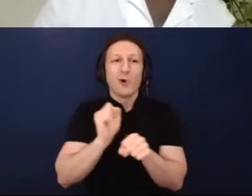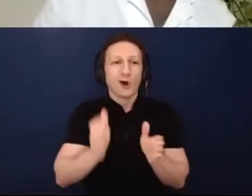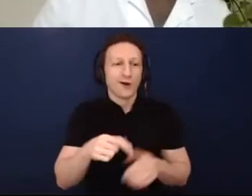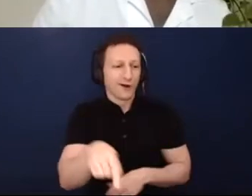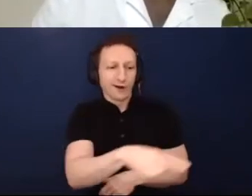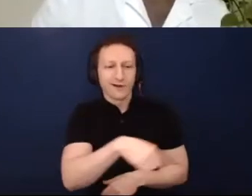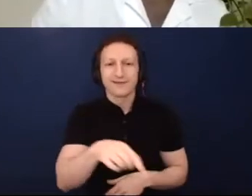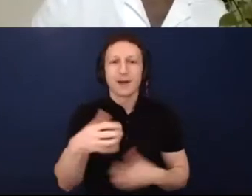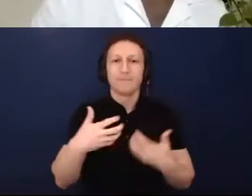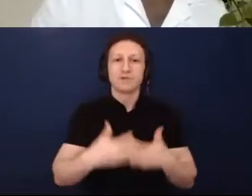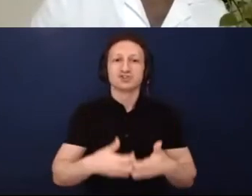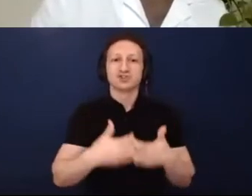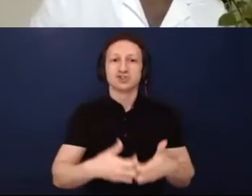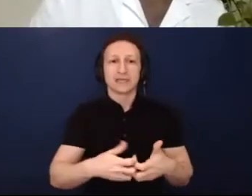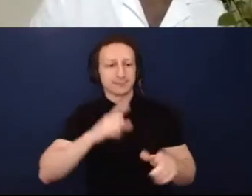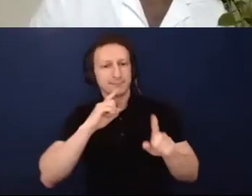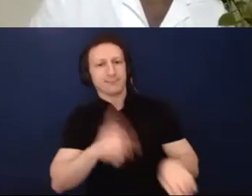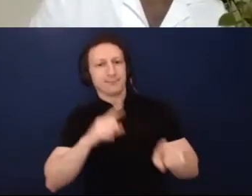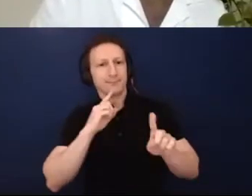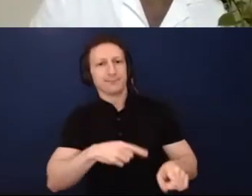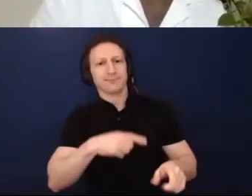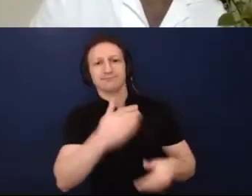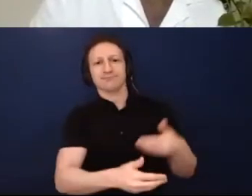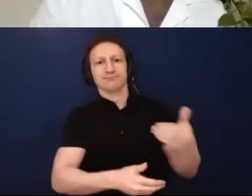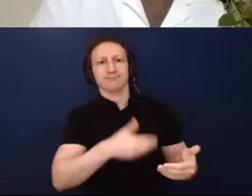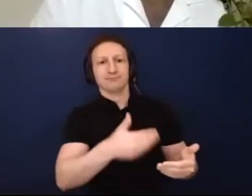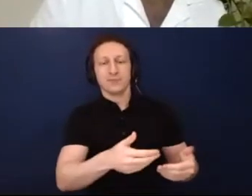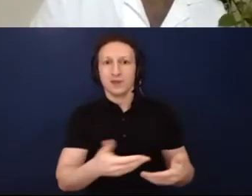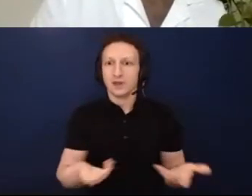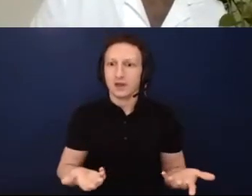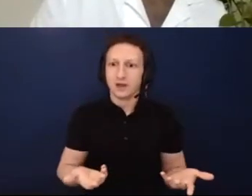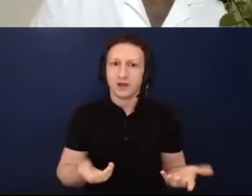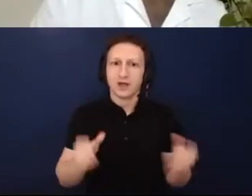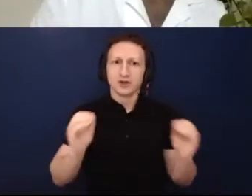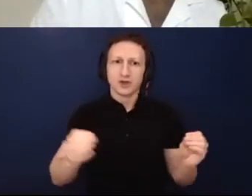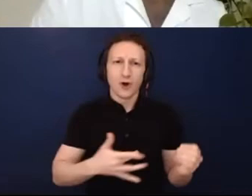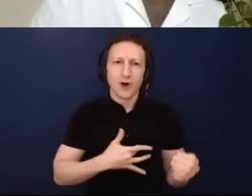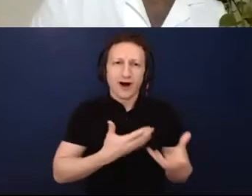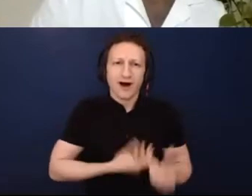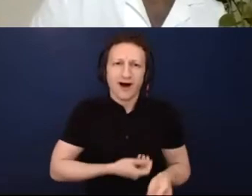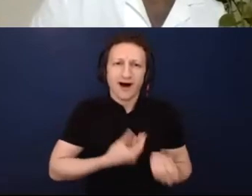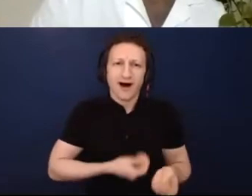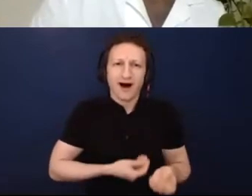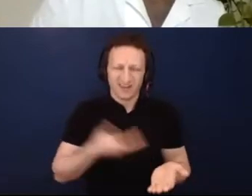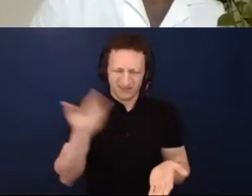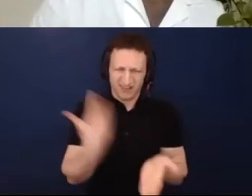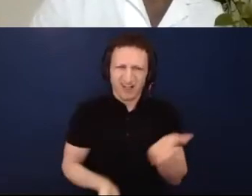seeing that there is a lack of commitment to education, still